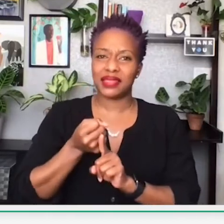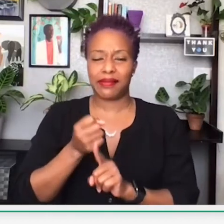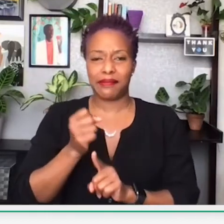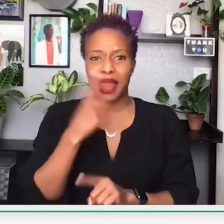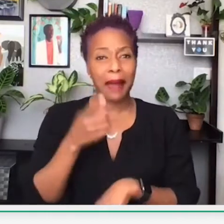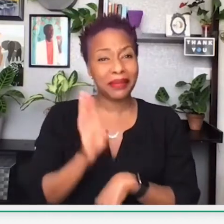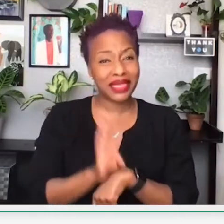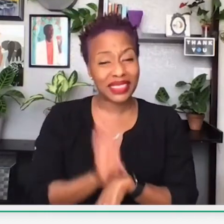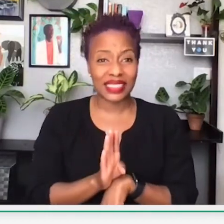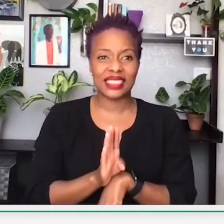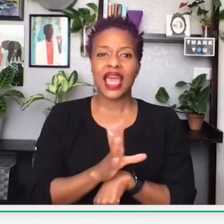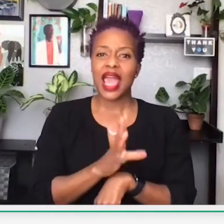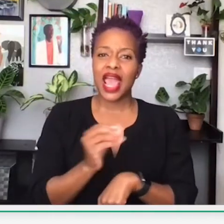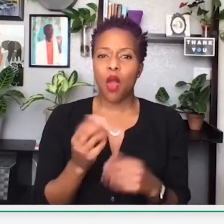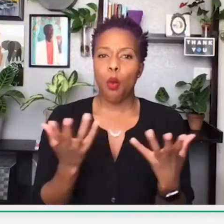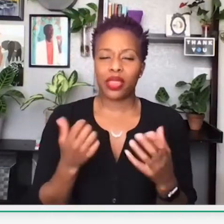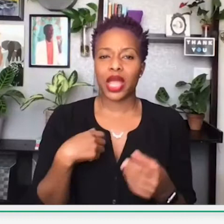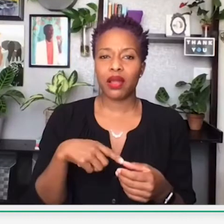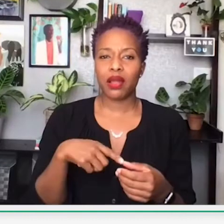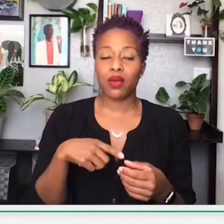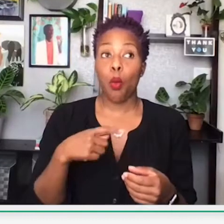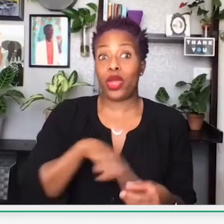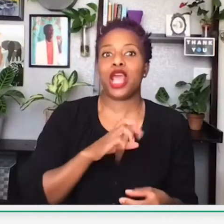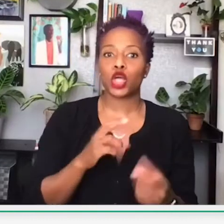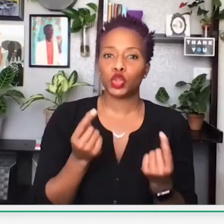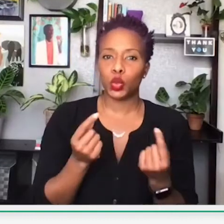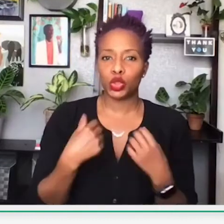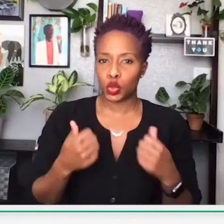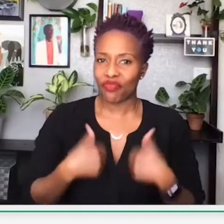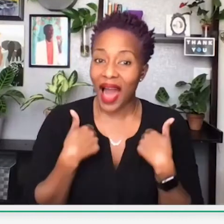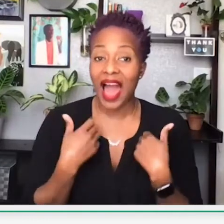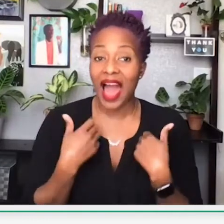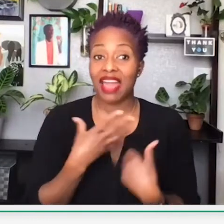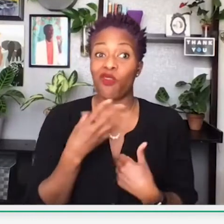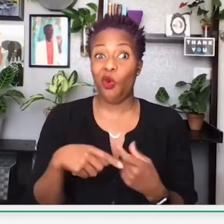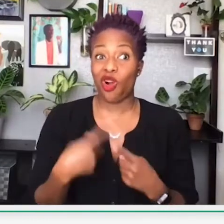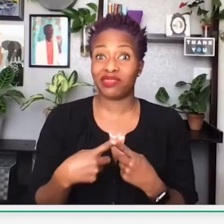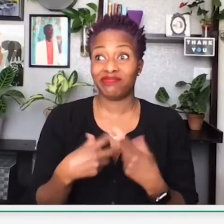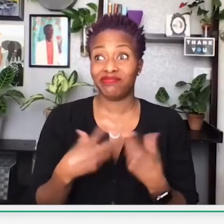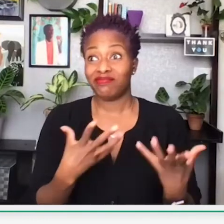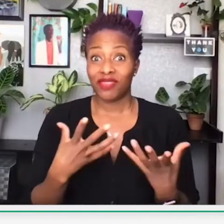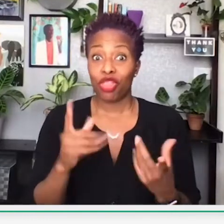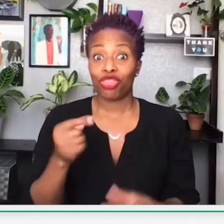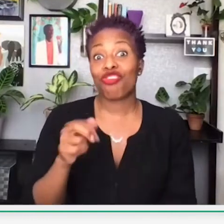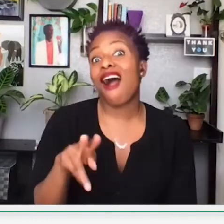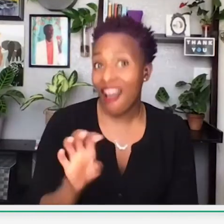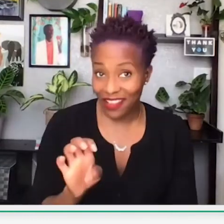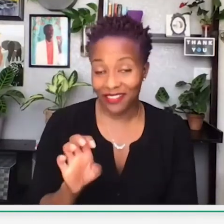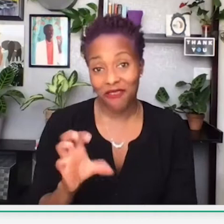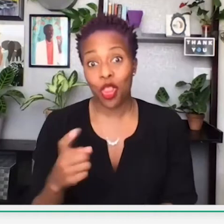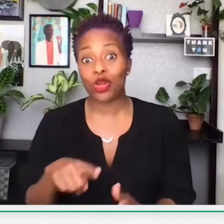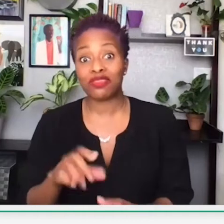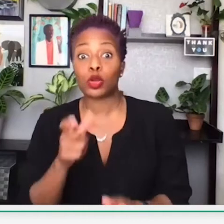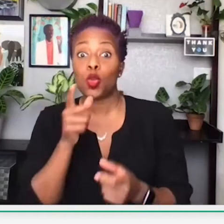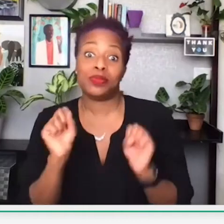pandemic really affected black businesses, and what we are doing to survive and thrive,